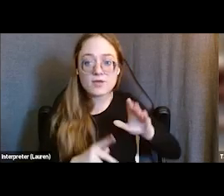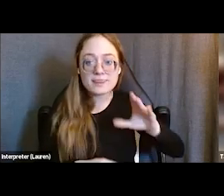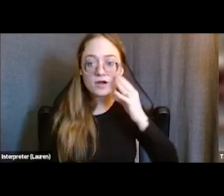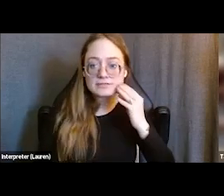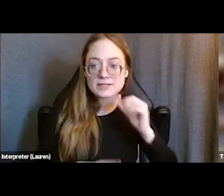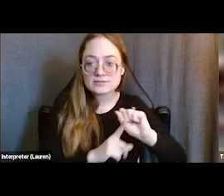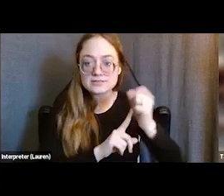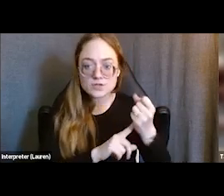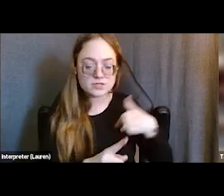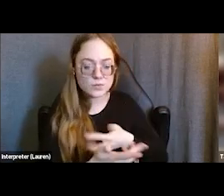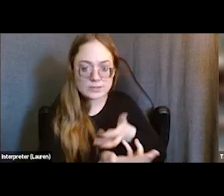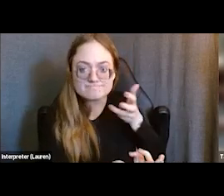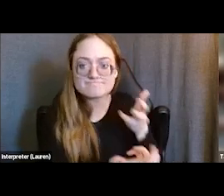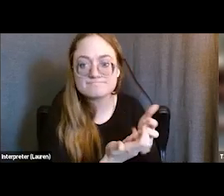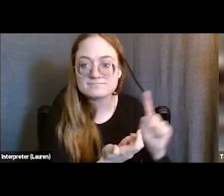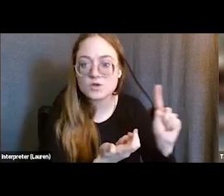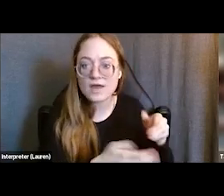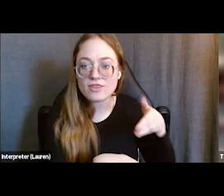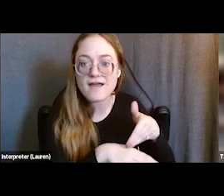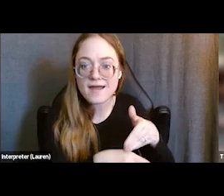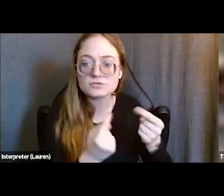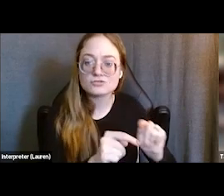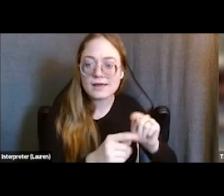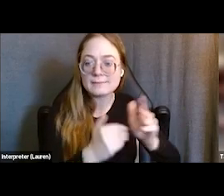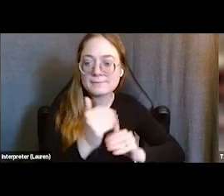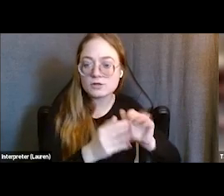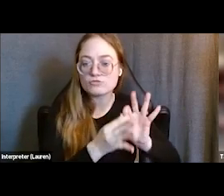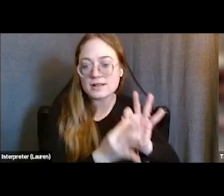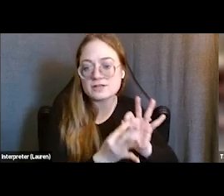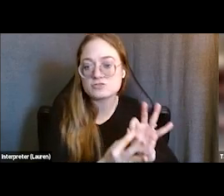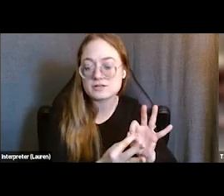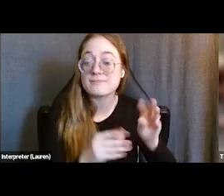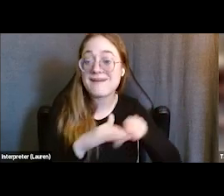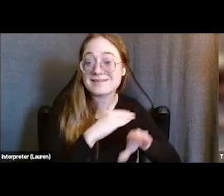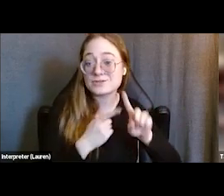and have expanded mental health services. Right now, we have a full mental health team